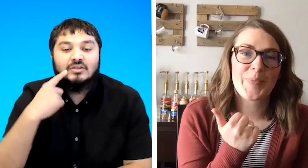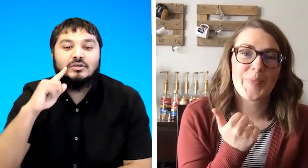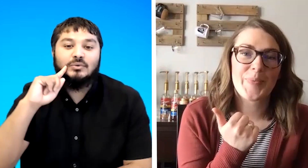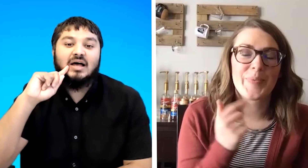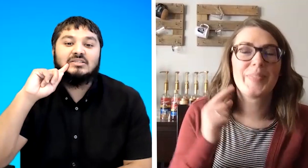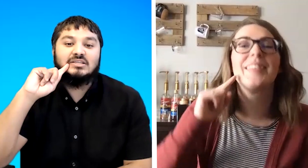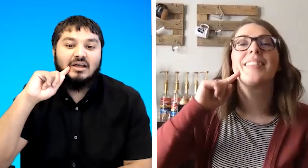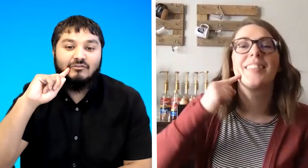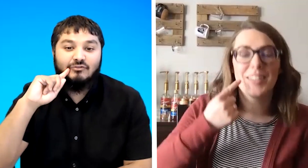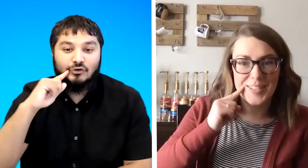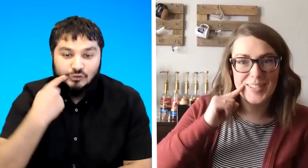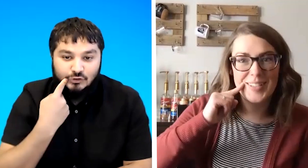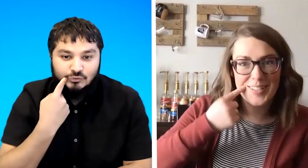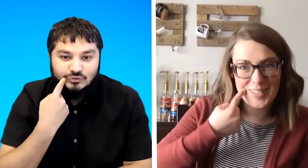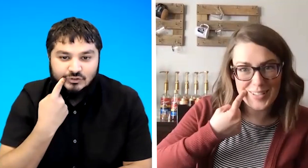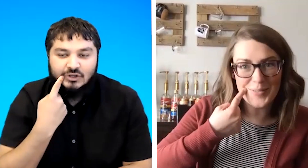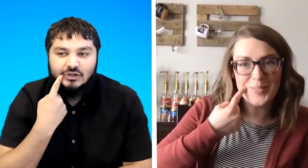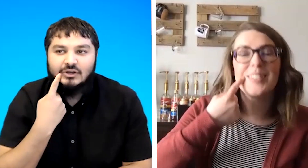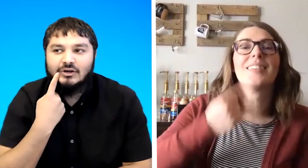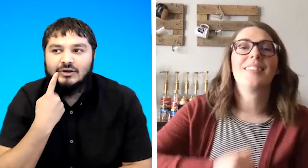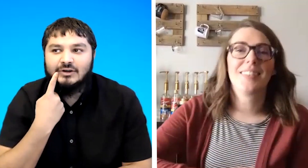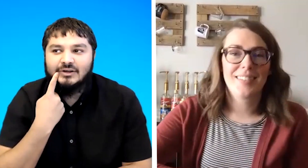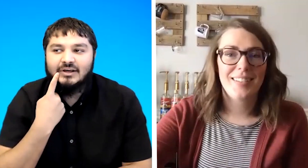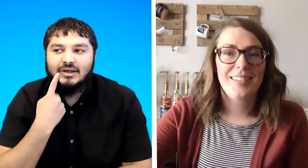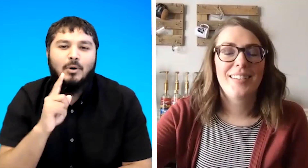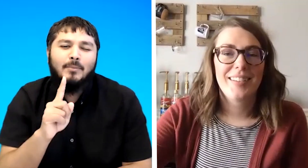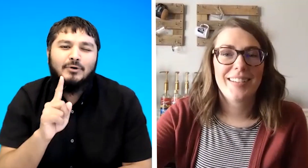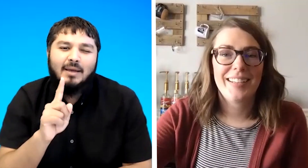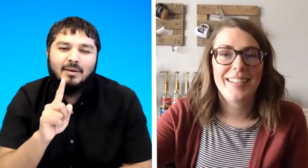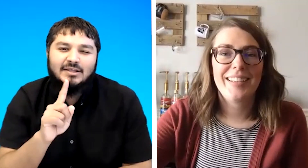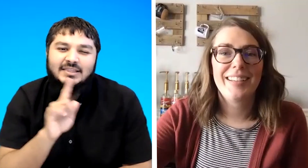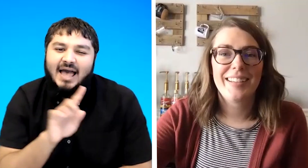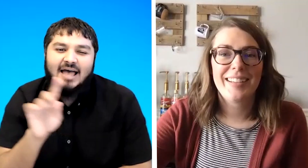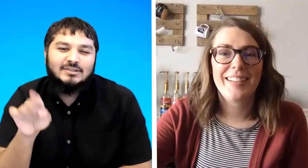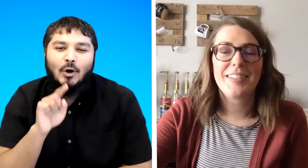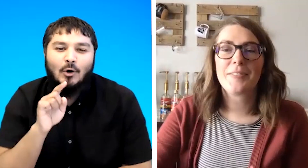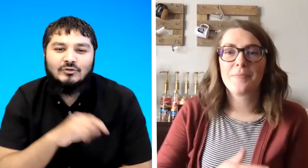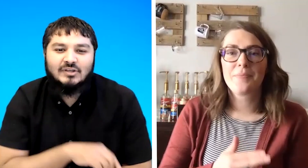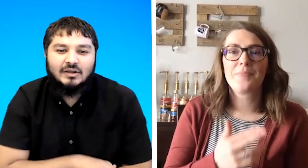so that's the sign for cute uh okay one more time can i see that as a whole sign